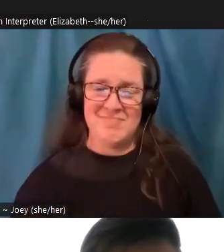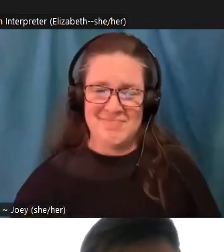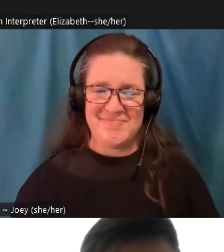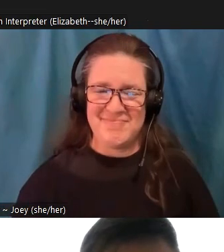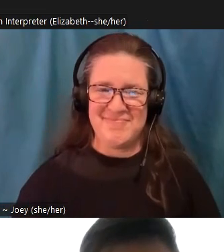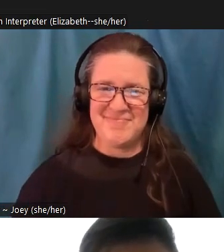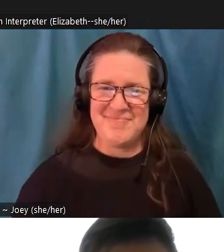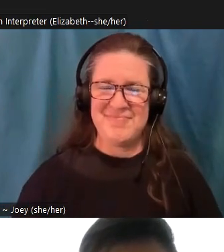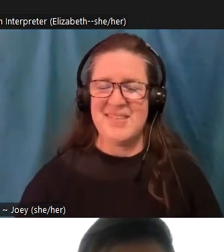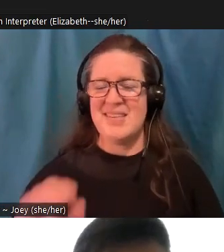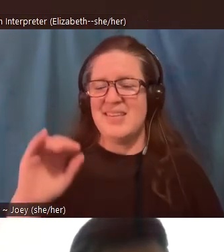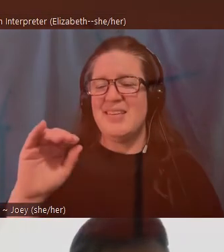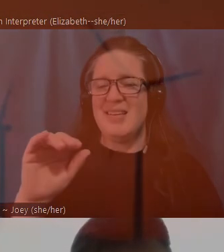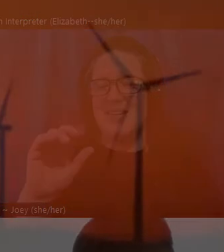Thank you so much. It's a joy to be here.